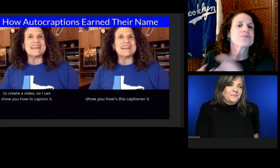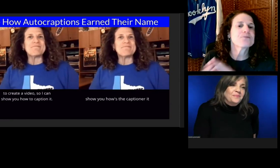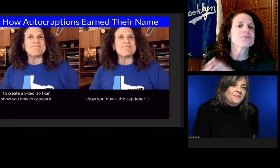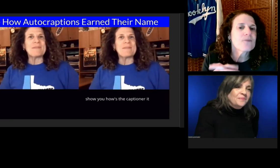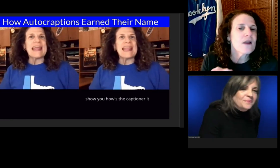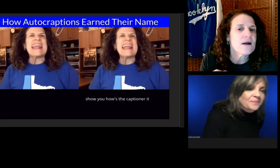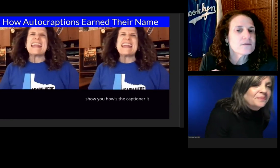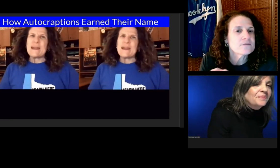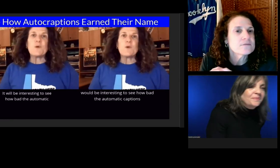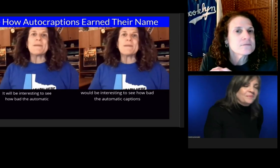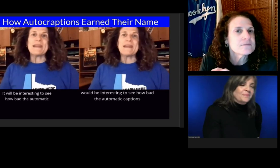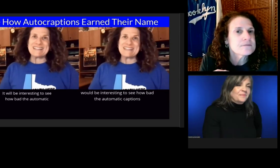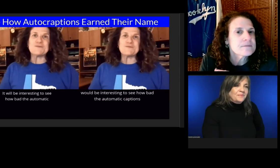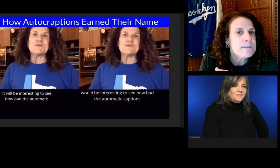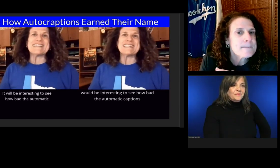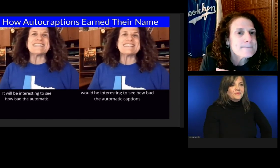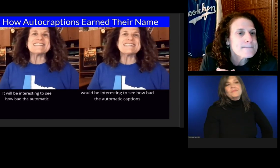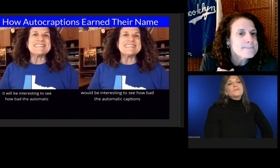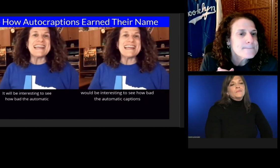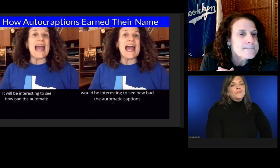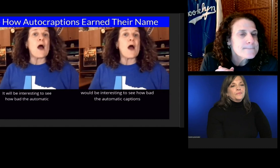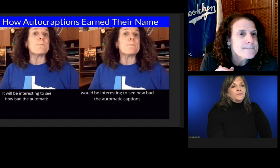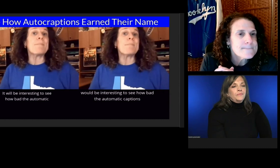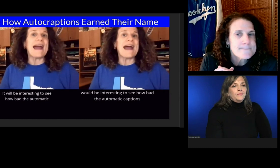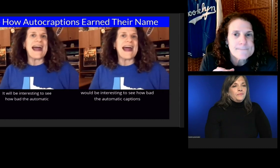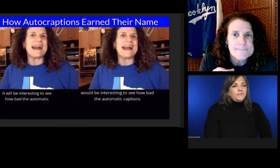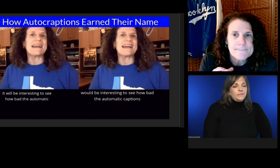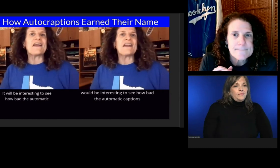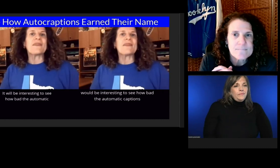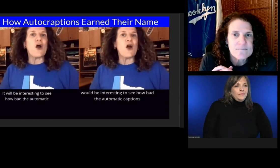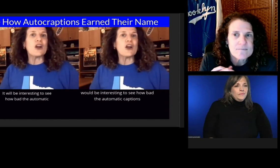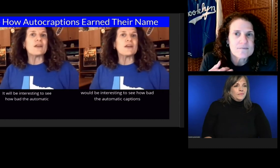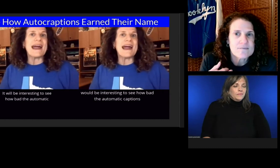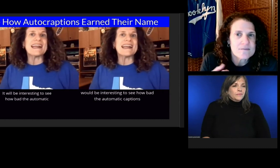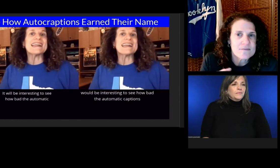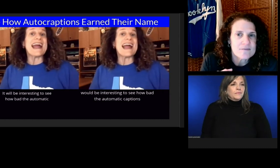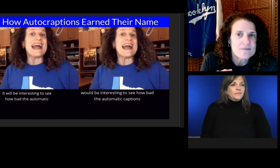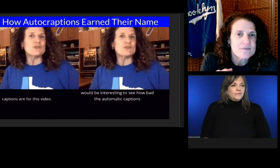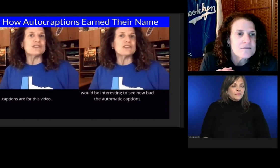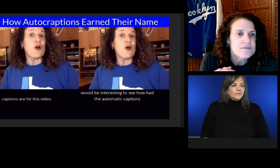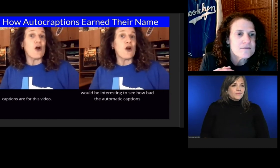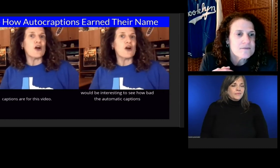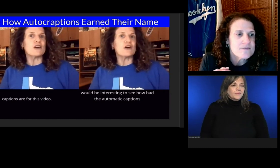it. It would be interesting to see how bad the automatic captions are for this video.